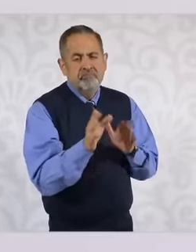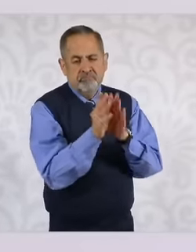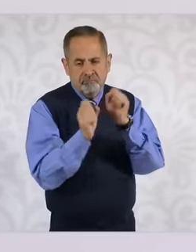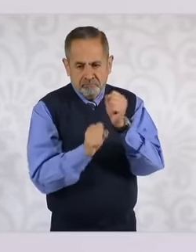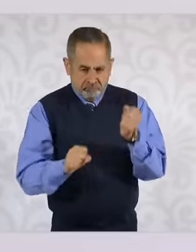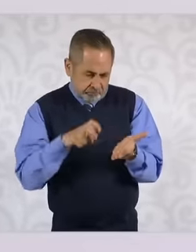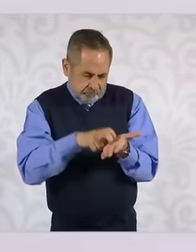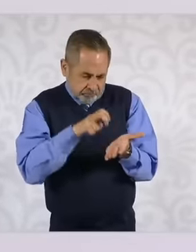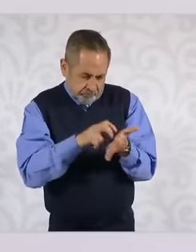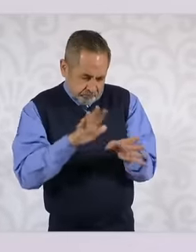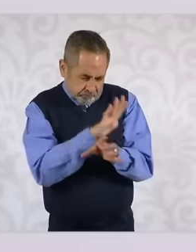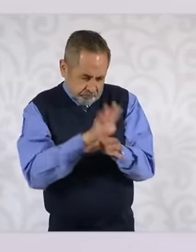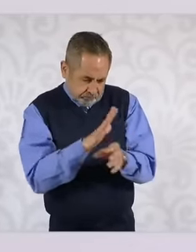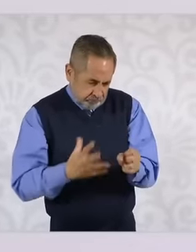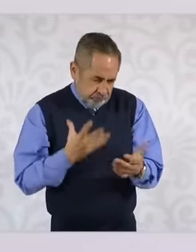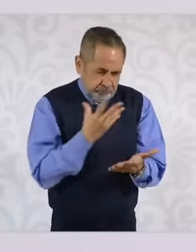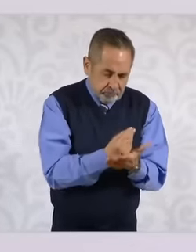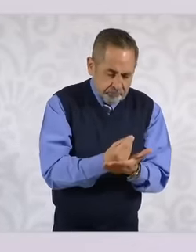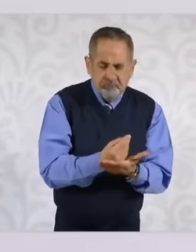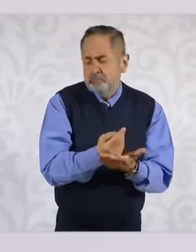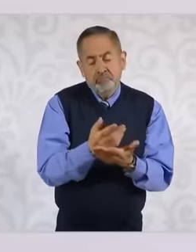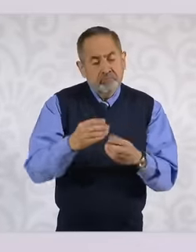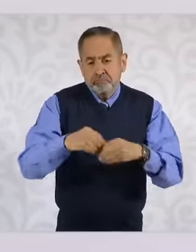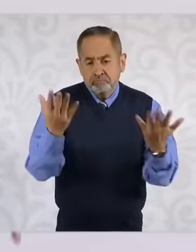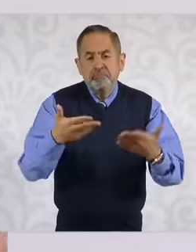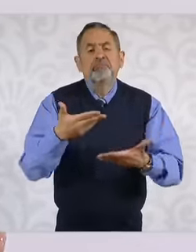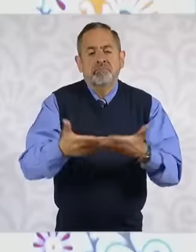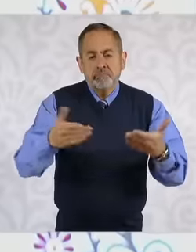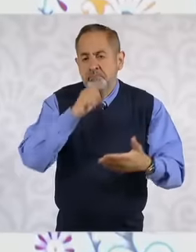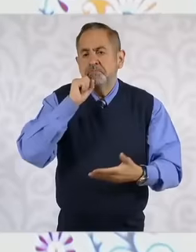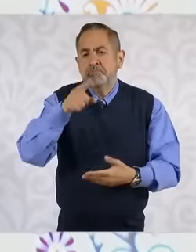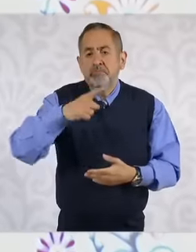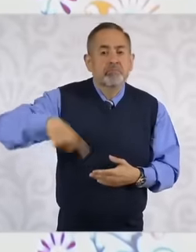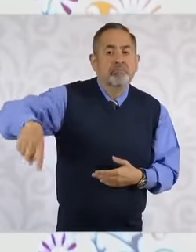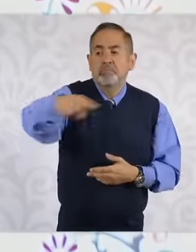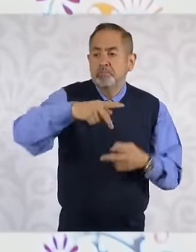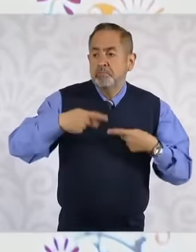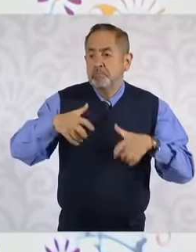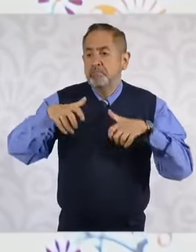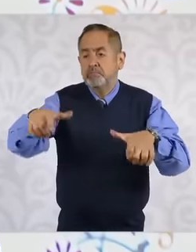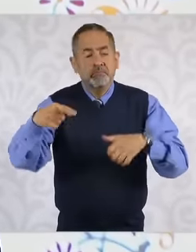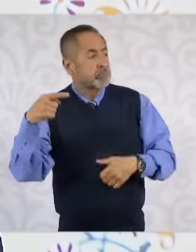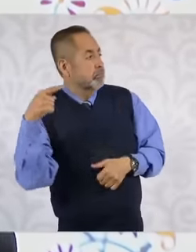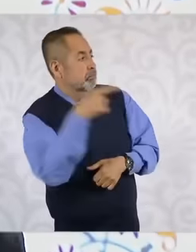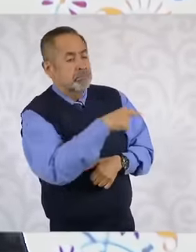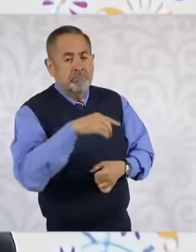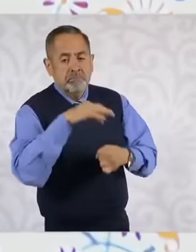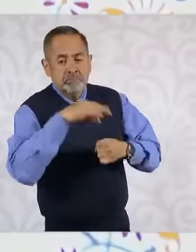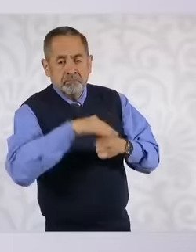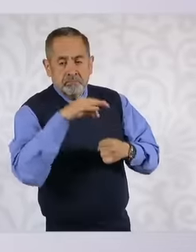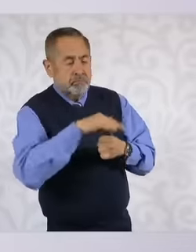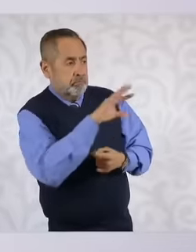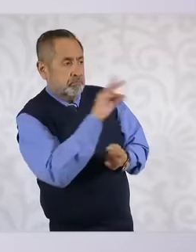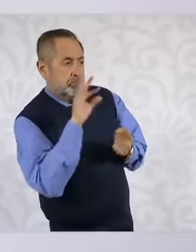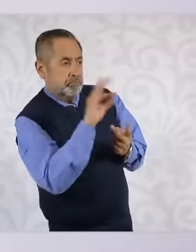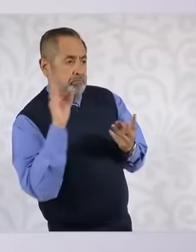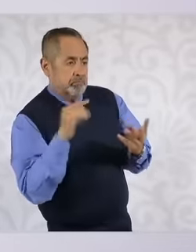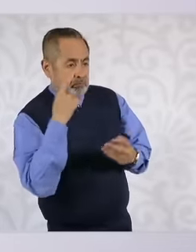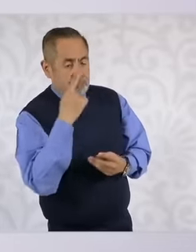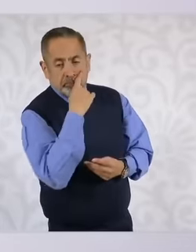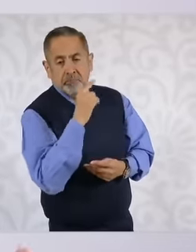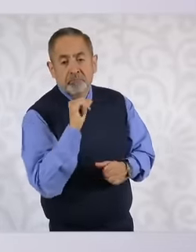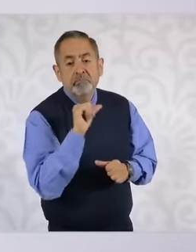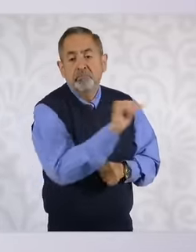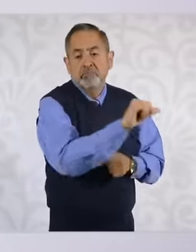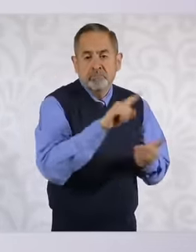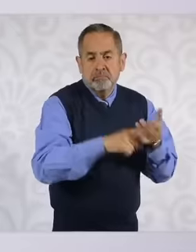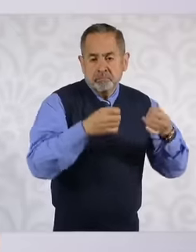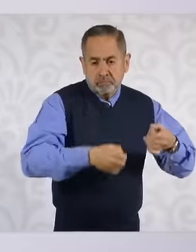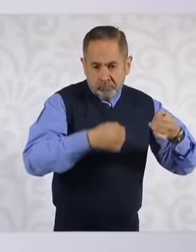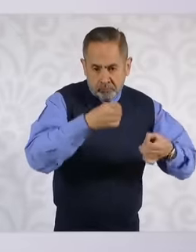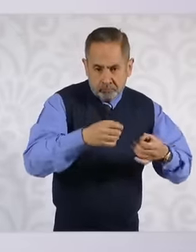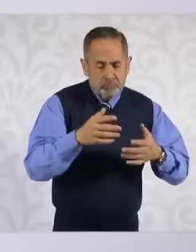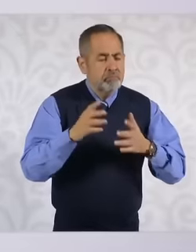will also be elected by the people of course Not all we want is to eradicate